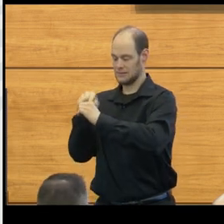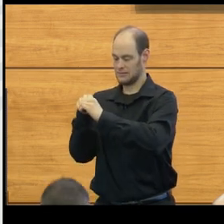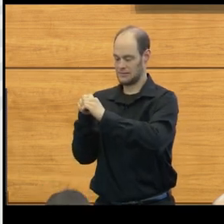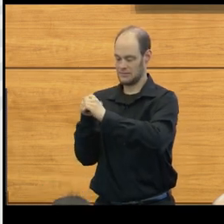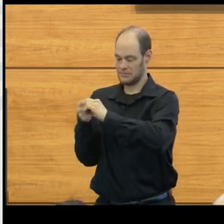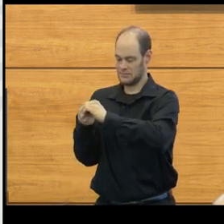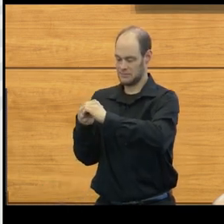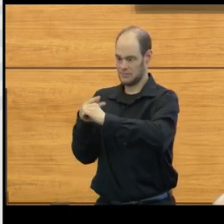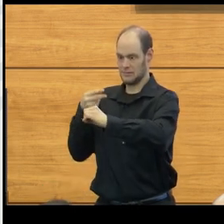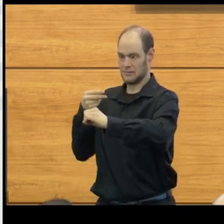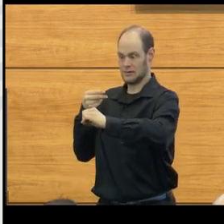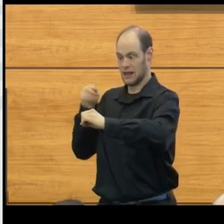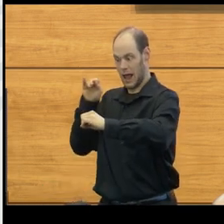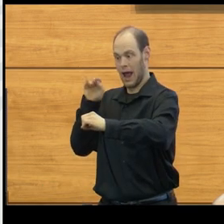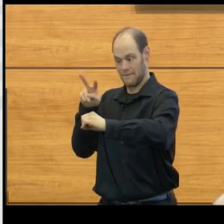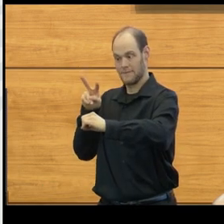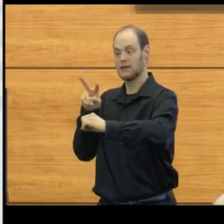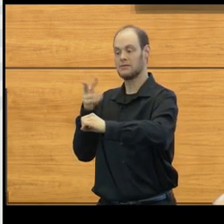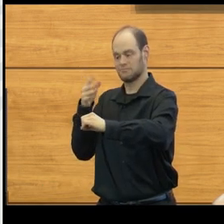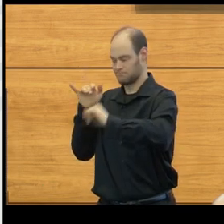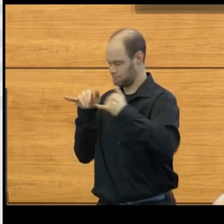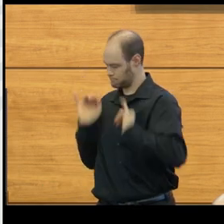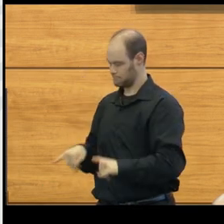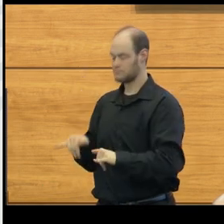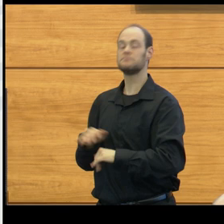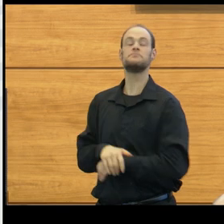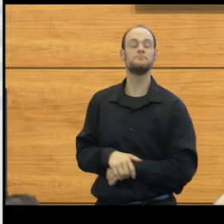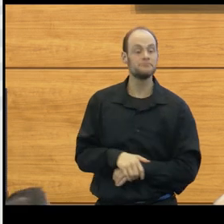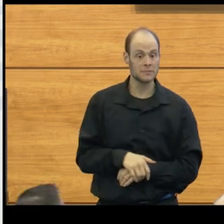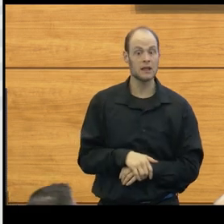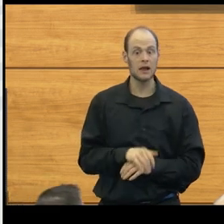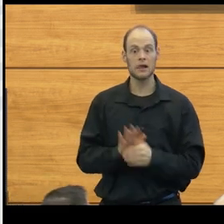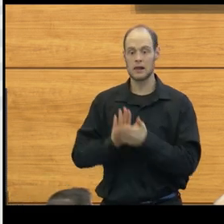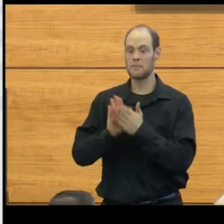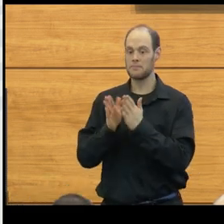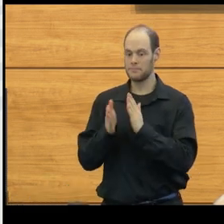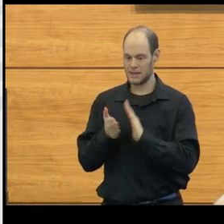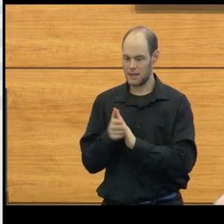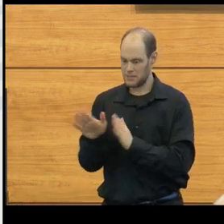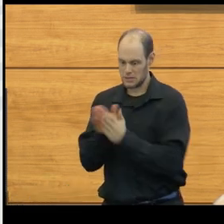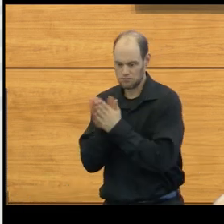and the IV tubing stayed intact. Thus, became a passion of his.